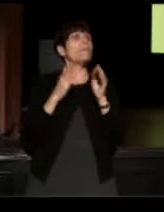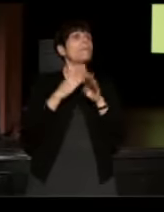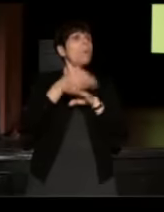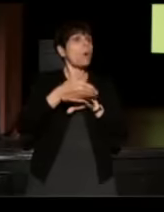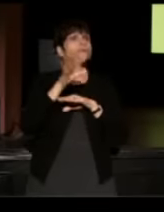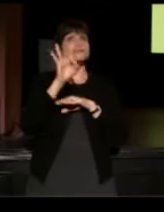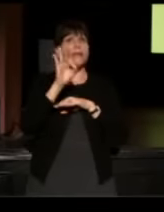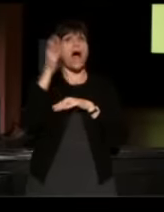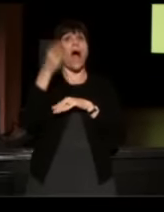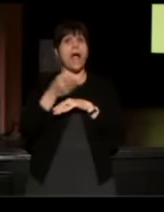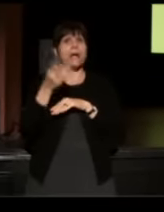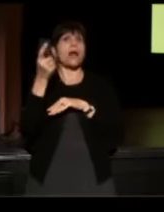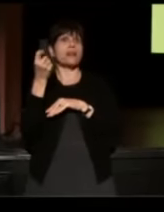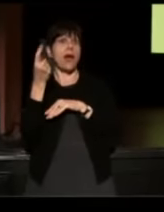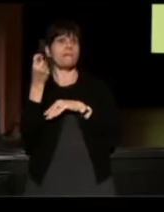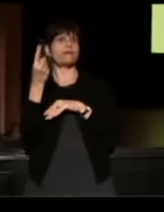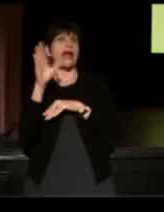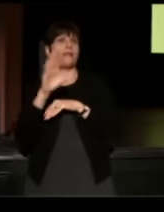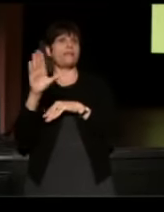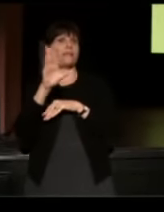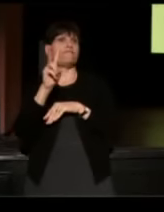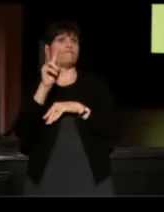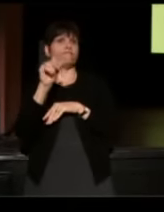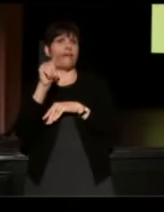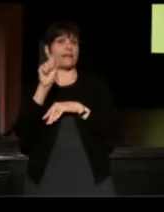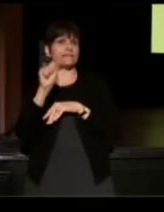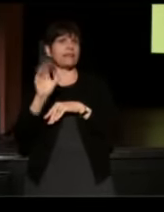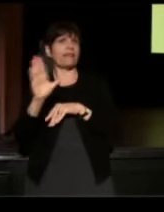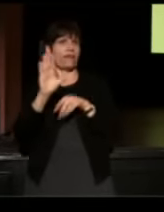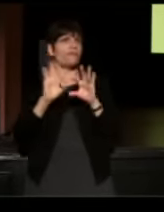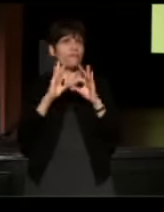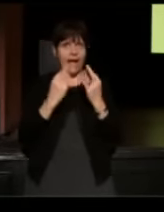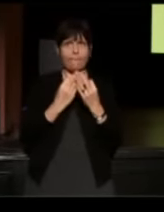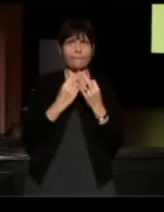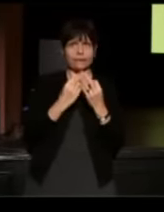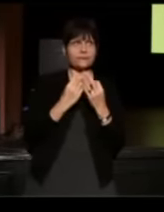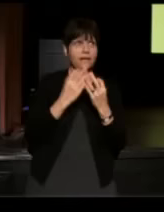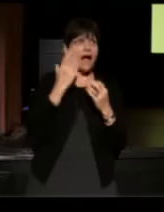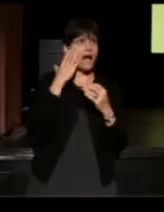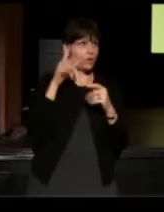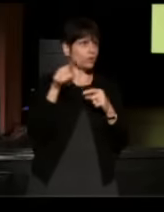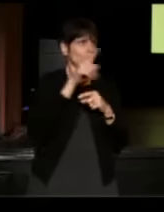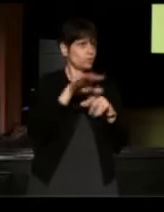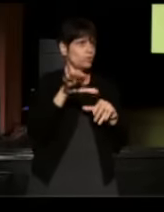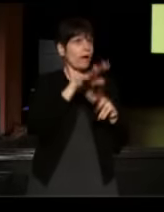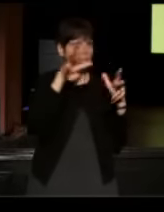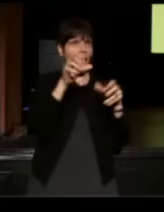and I know that you folks are doing a lot of work with vets,